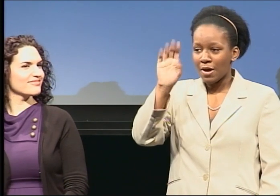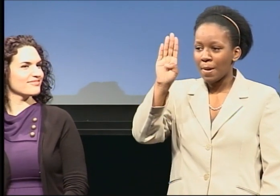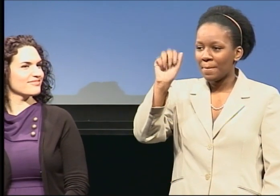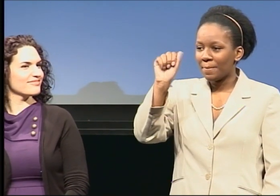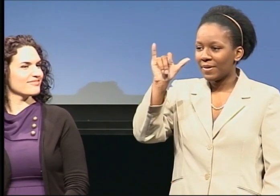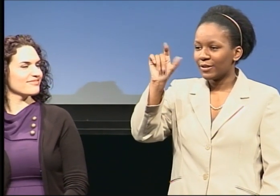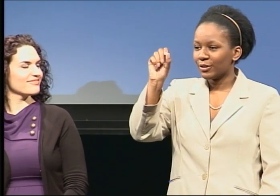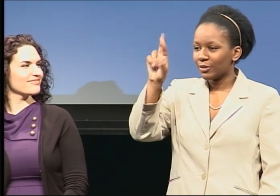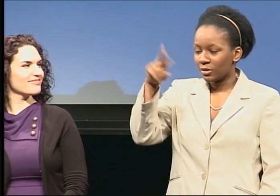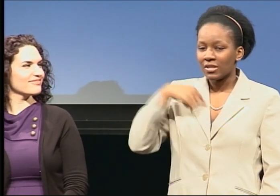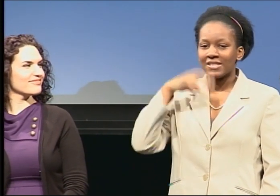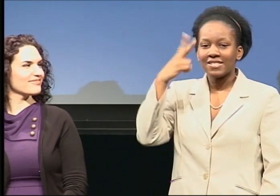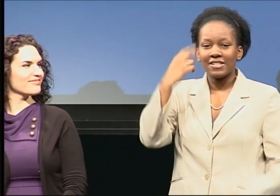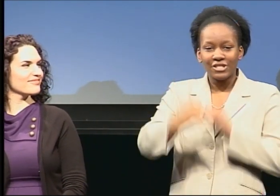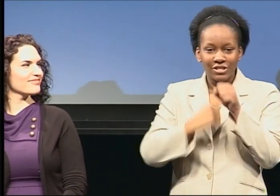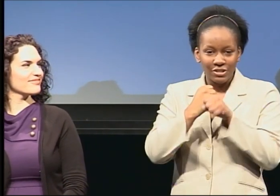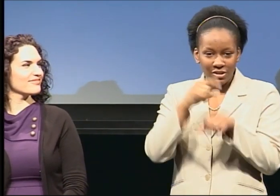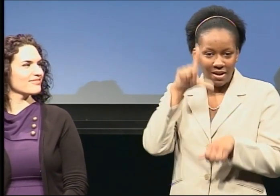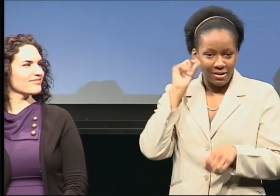in social work.